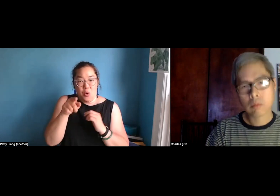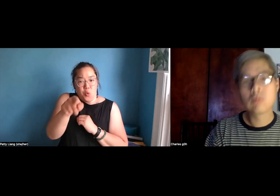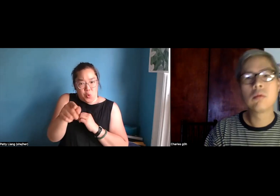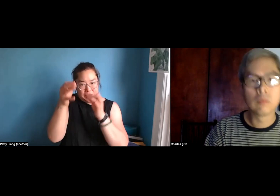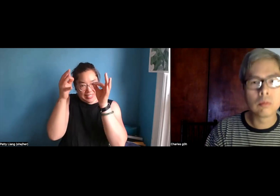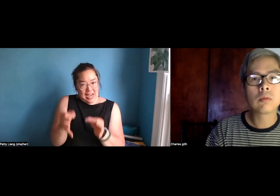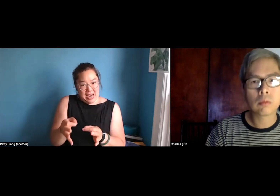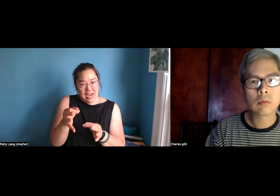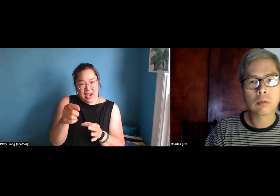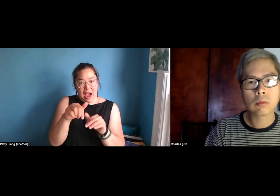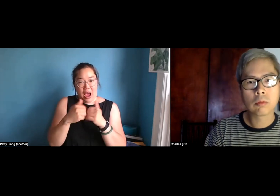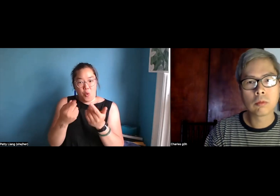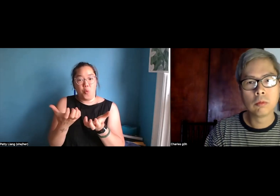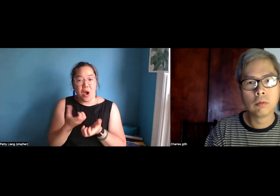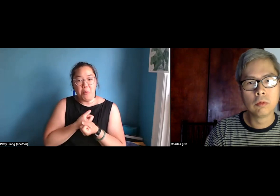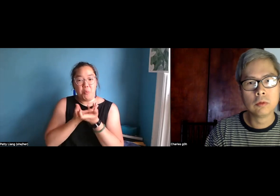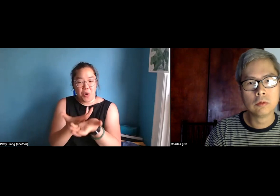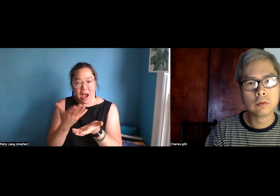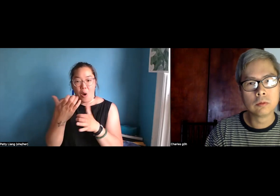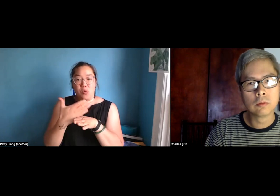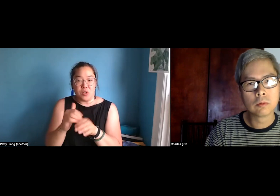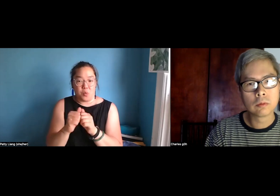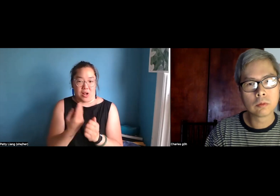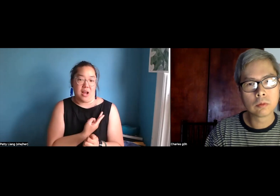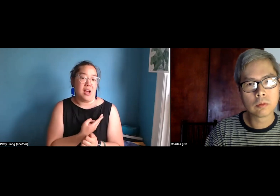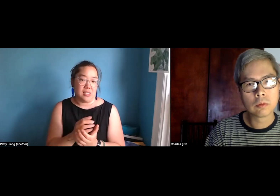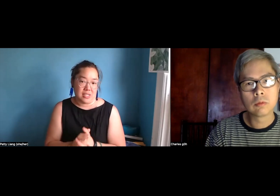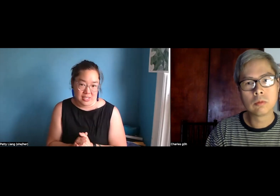other qualities of your identity - It's absolutely up to you to decide how you'd like